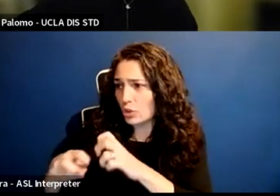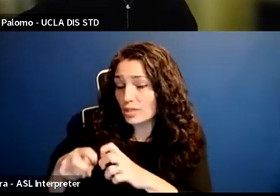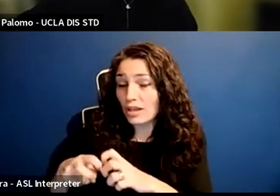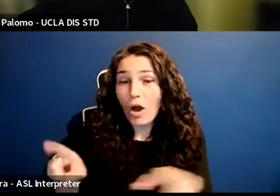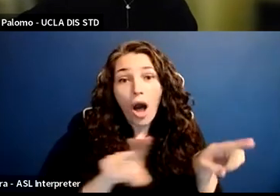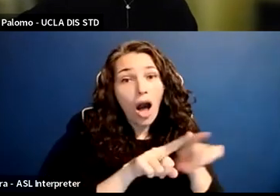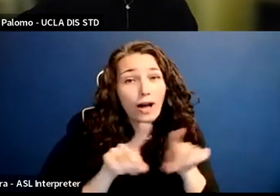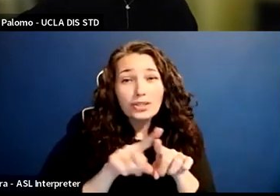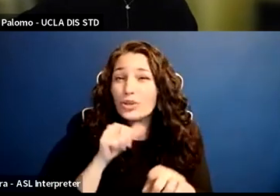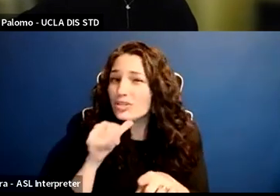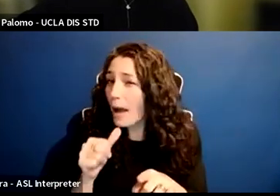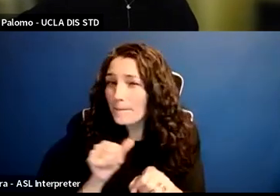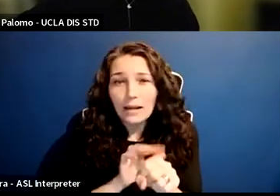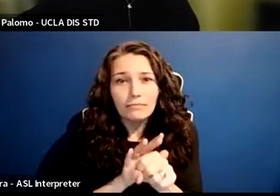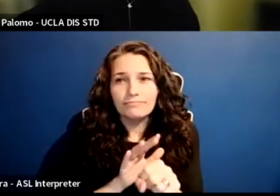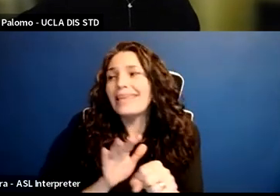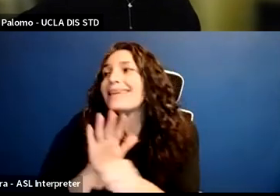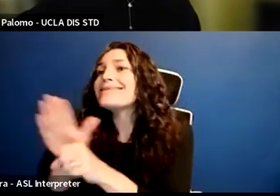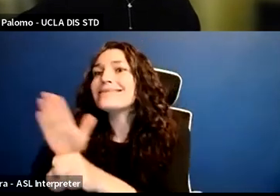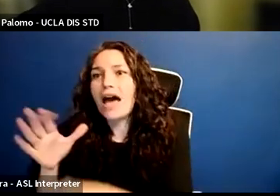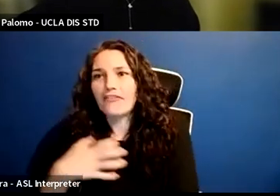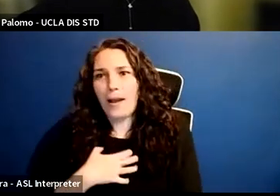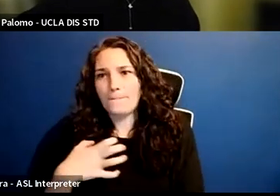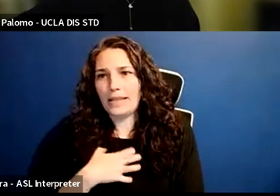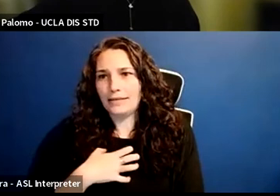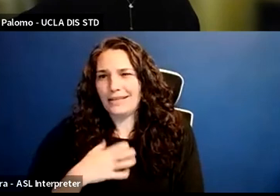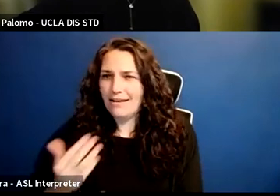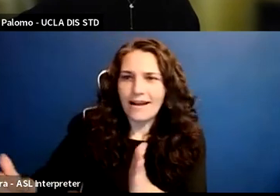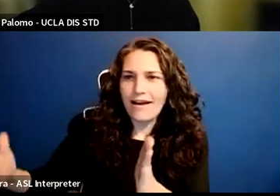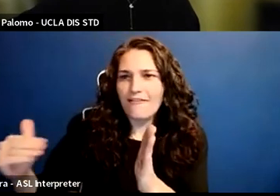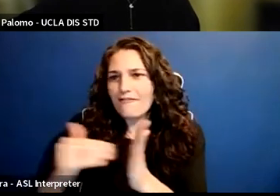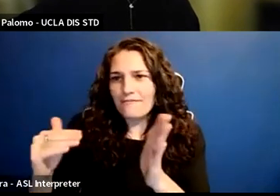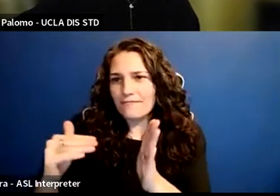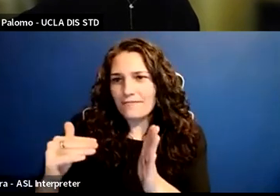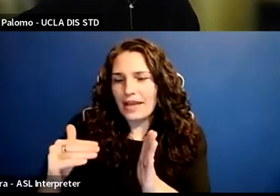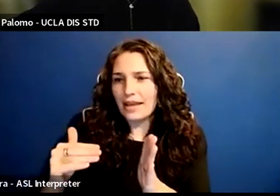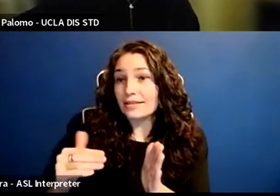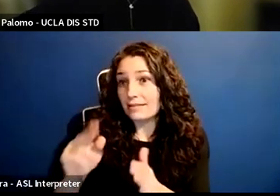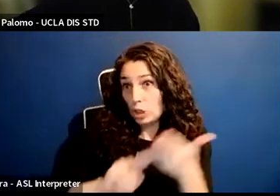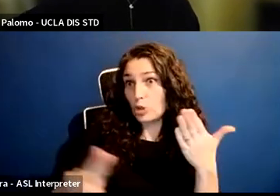that have been filed against universities under 504 or under the ADA,